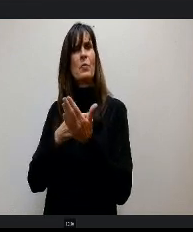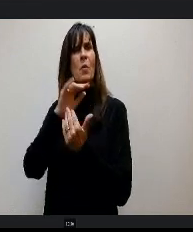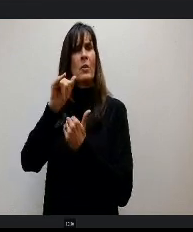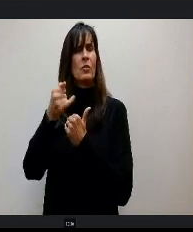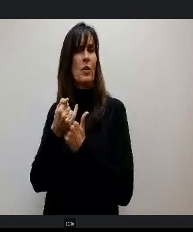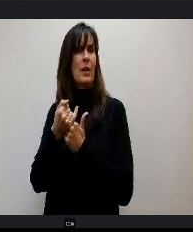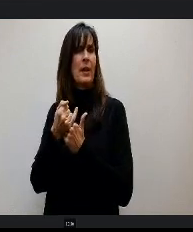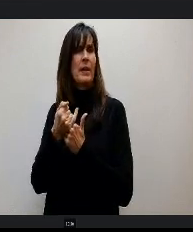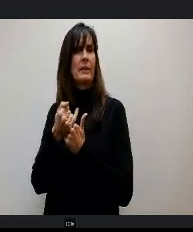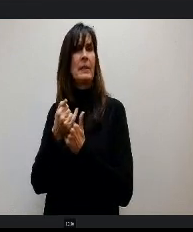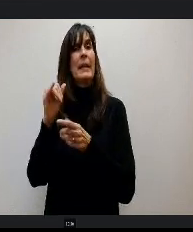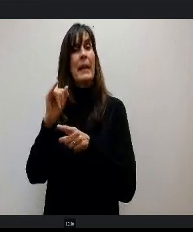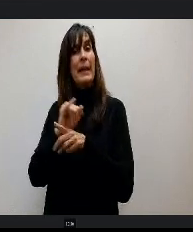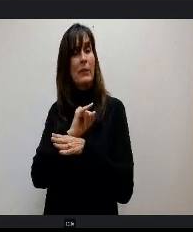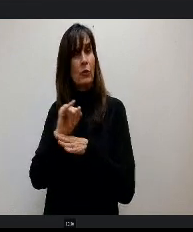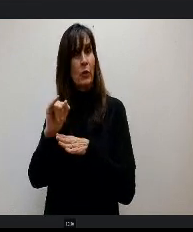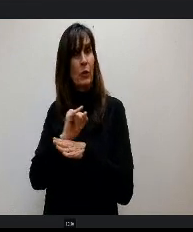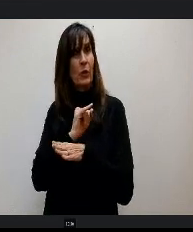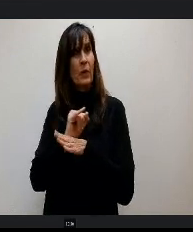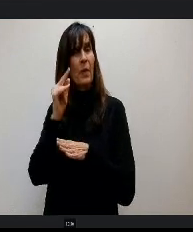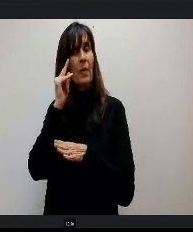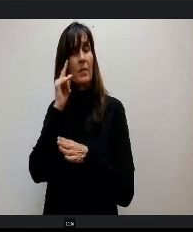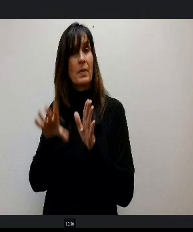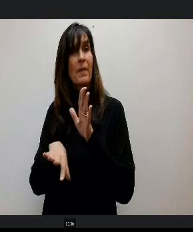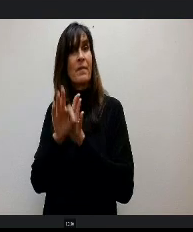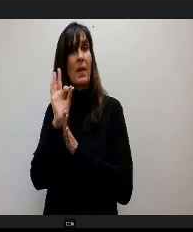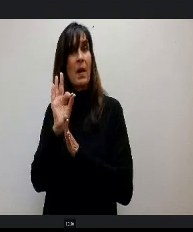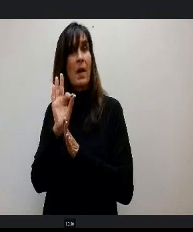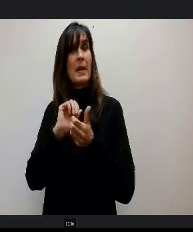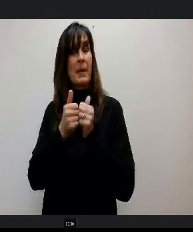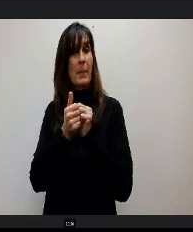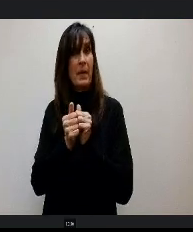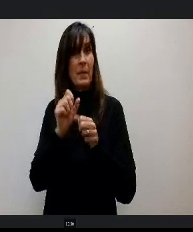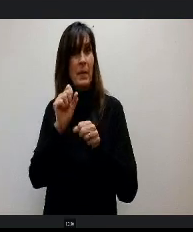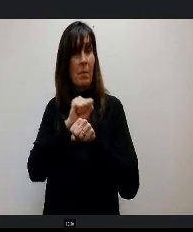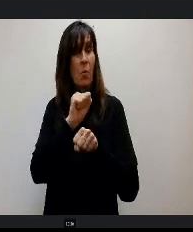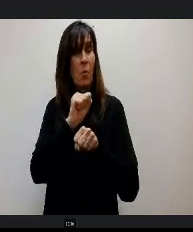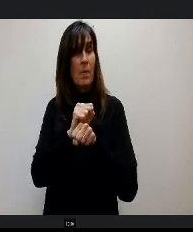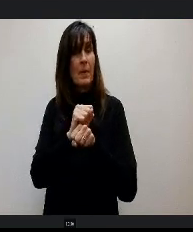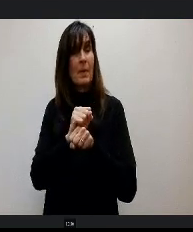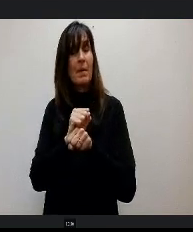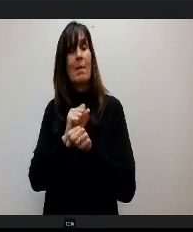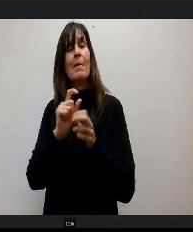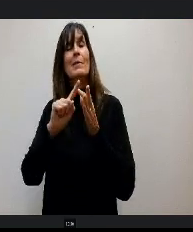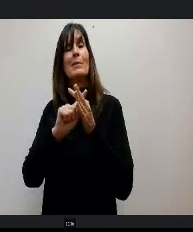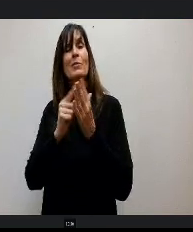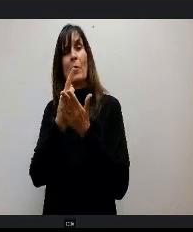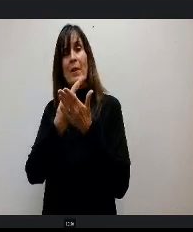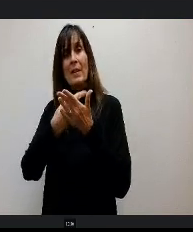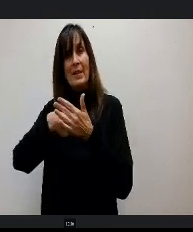obtain a competitive employment. They have to apply and starting next week what Tom will be working full time as a cook for